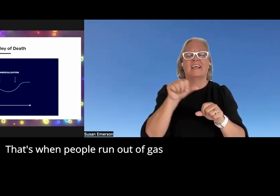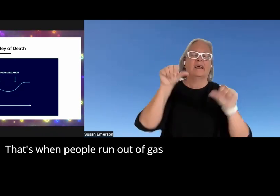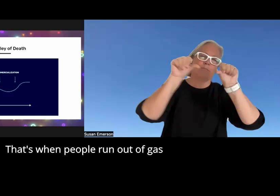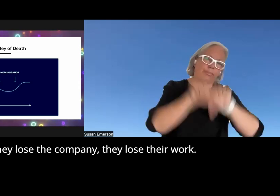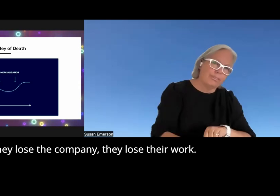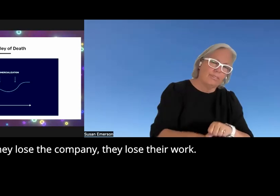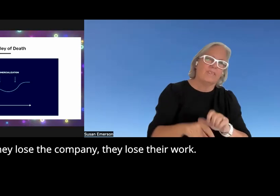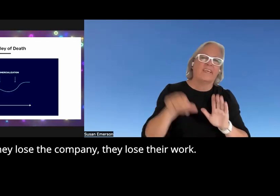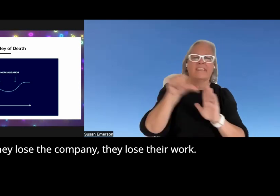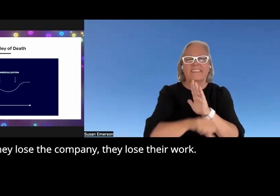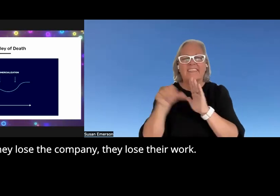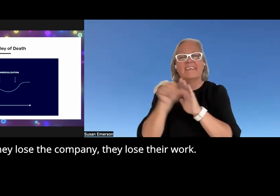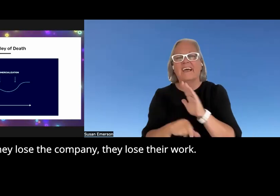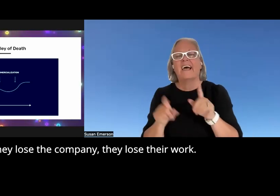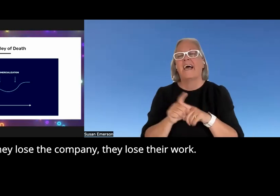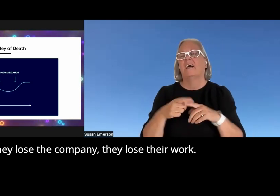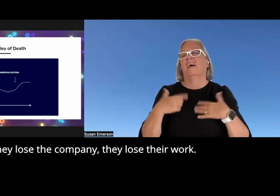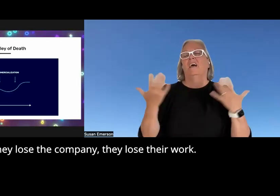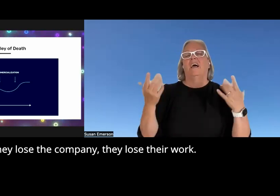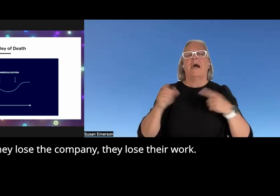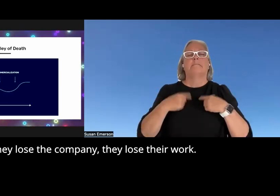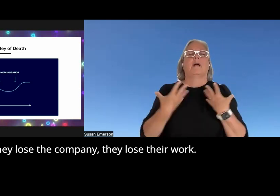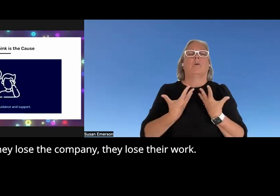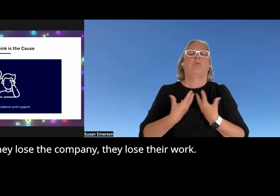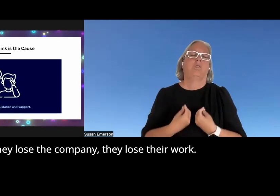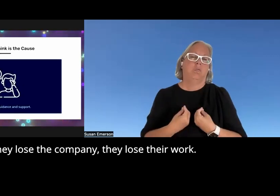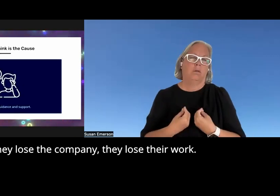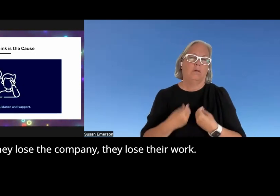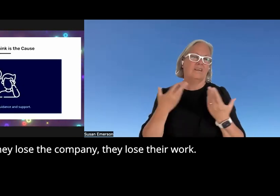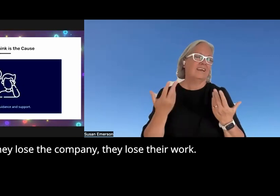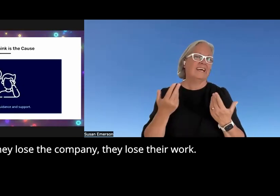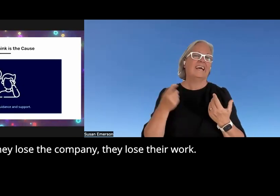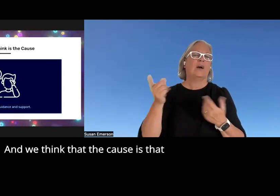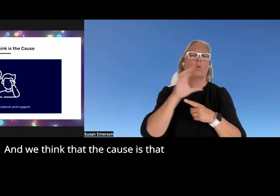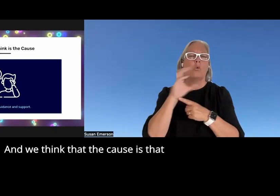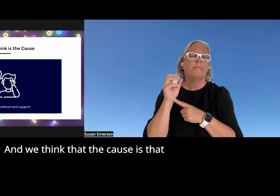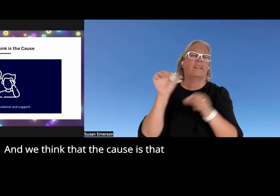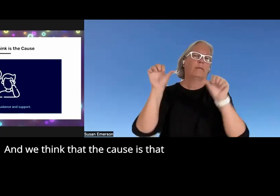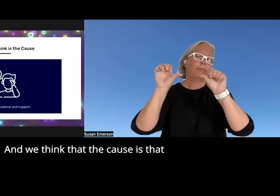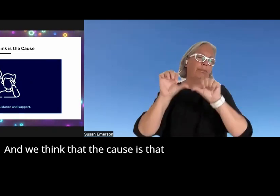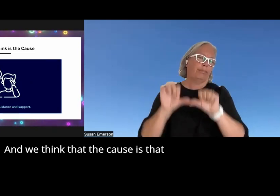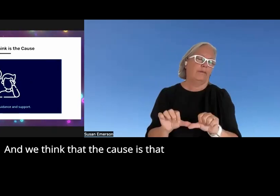gas and they lose their uh they lose the company they lose their work and we think that the cause